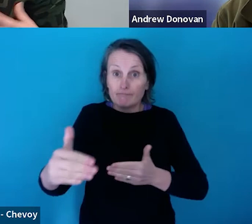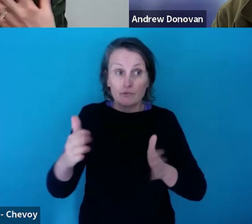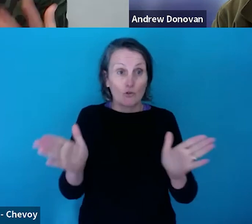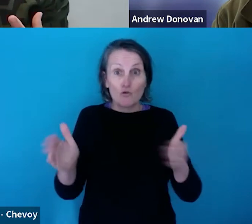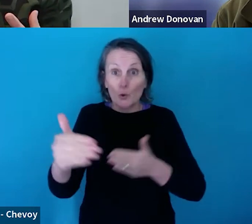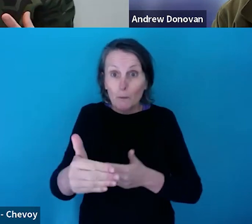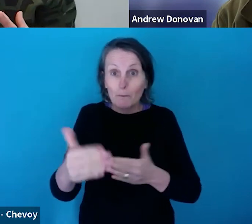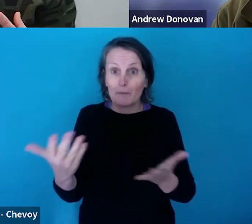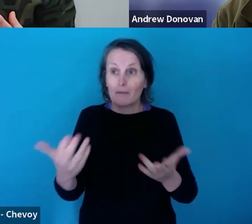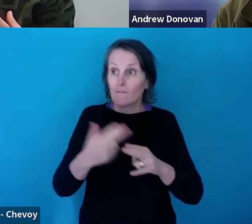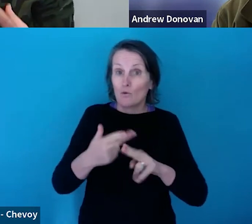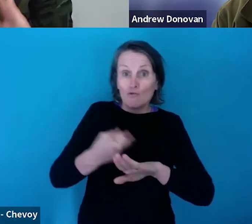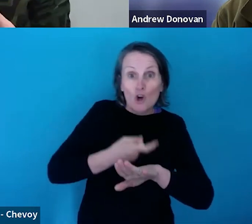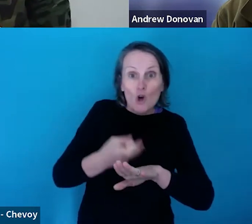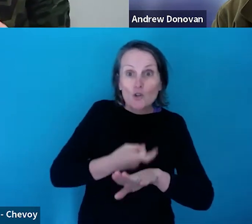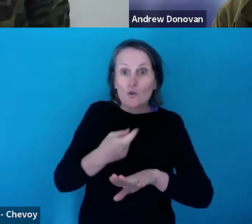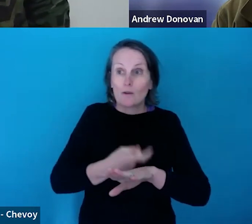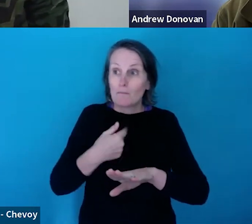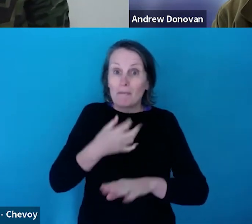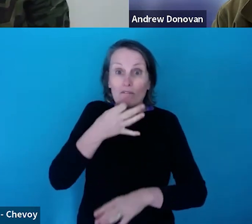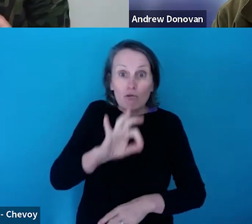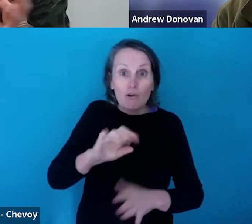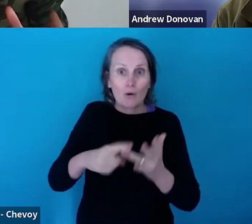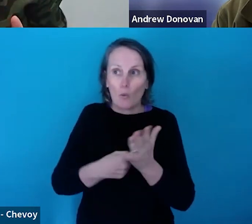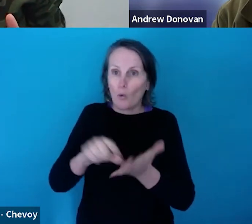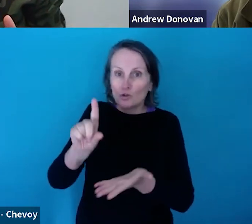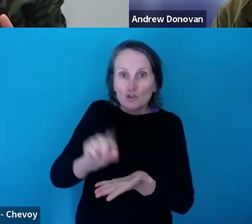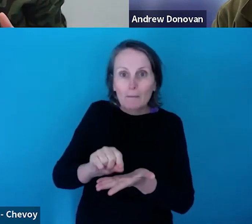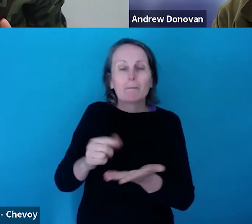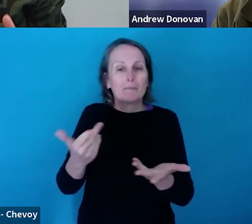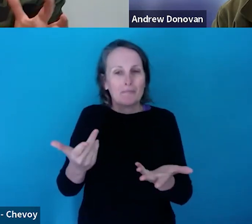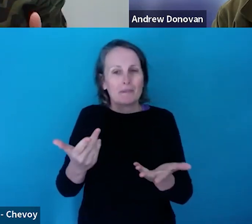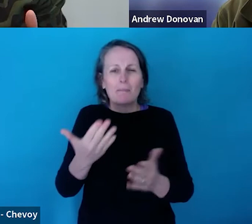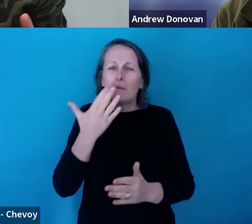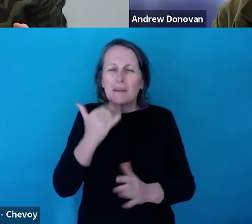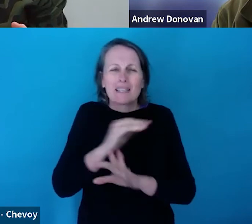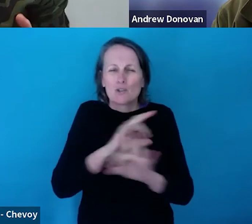We don't want people to be kind of hung up on those elements. The important thing is about facilitating